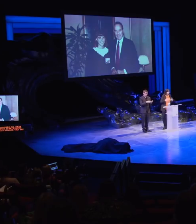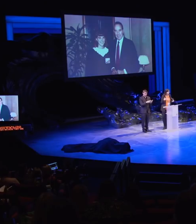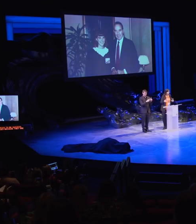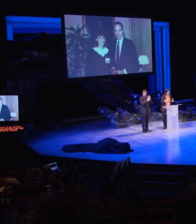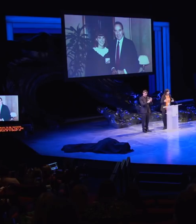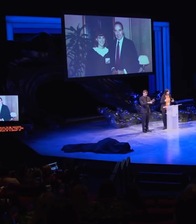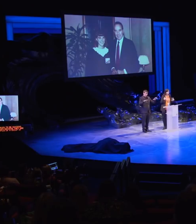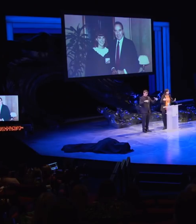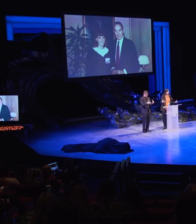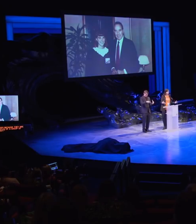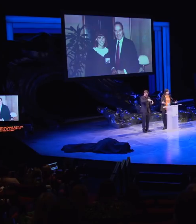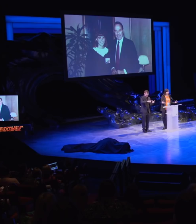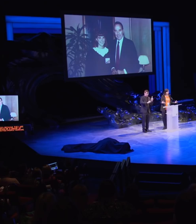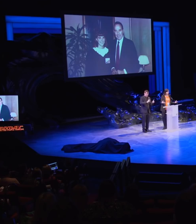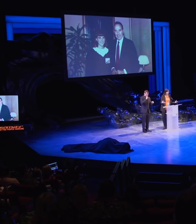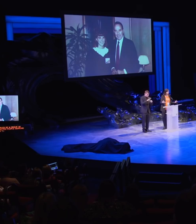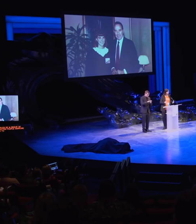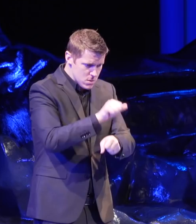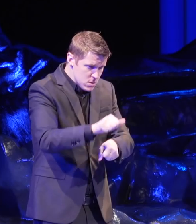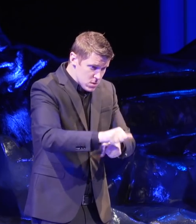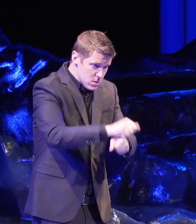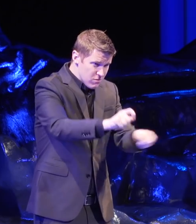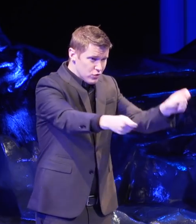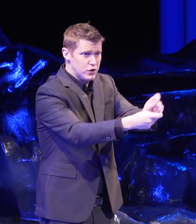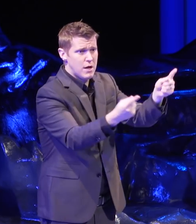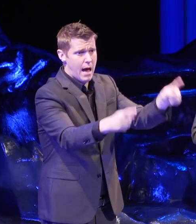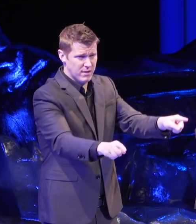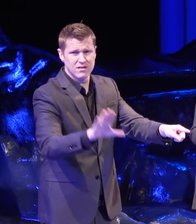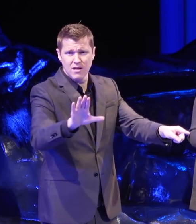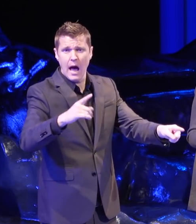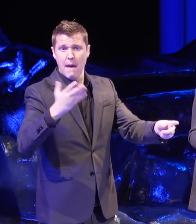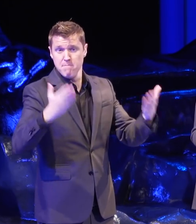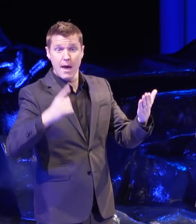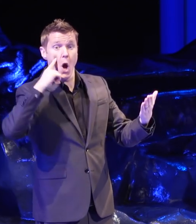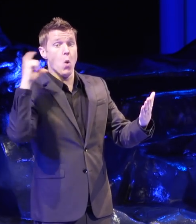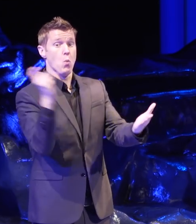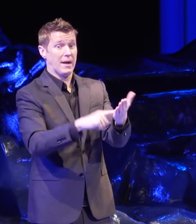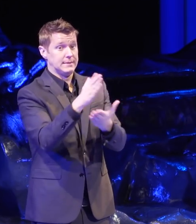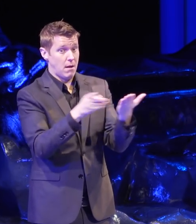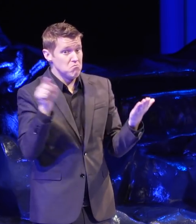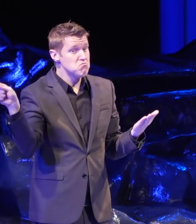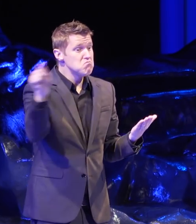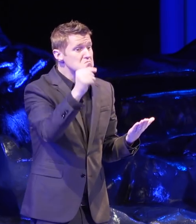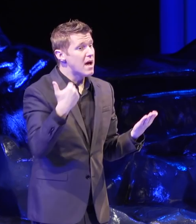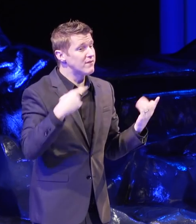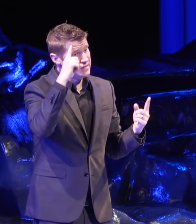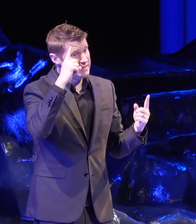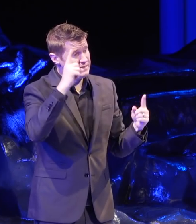working hard to successfully make some change happen. But I recognize that people in the room may have different opinions on the changes themselves